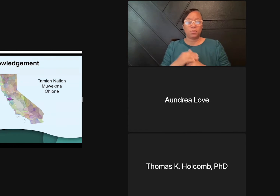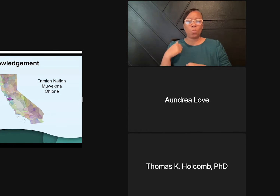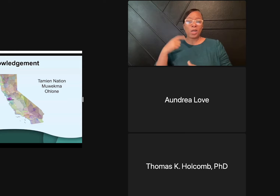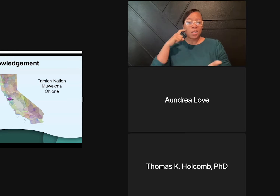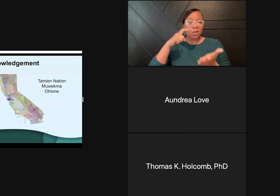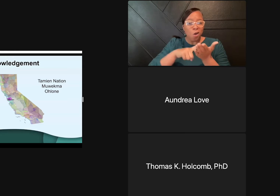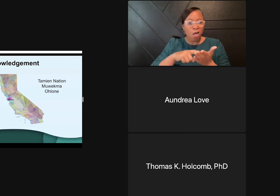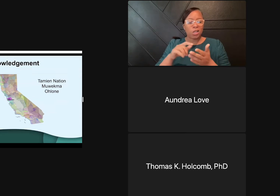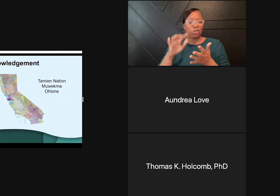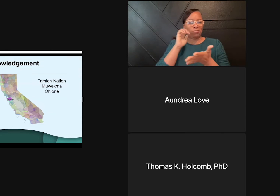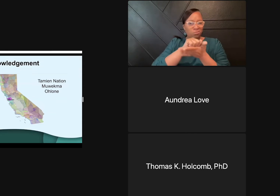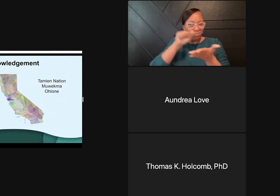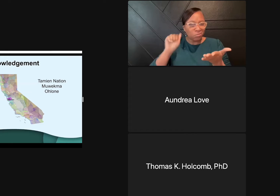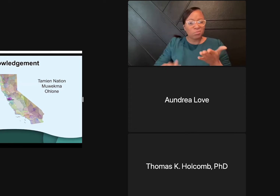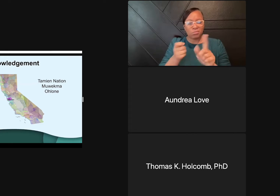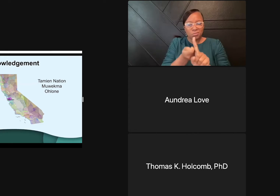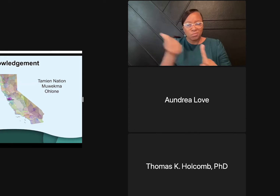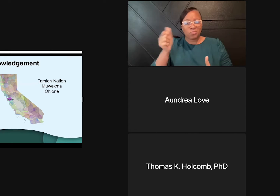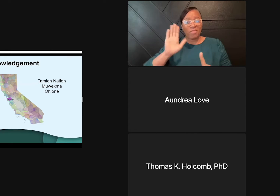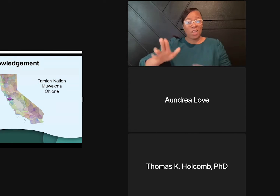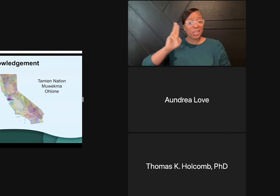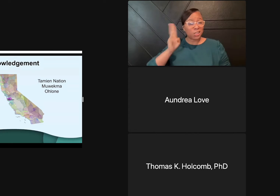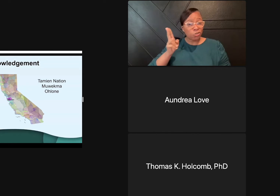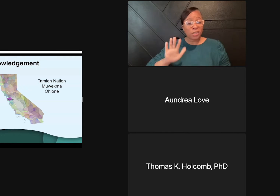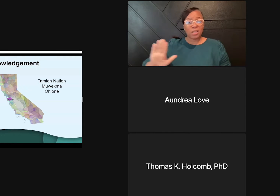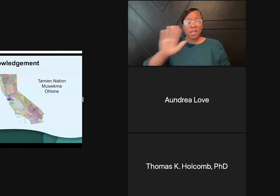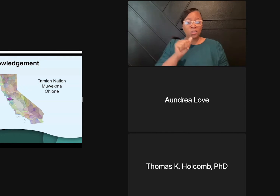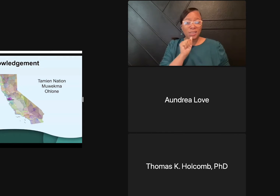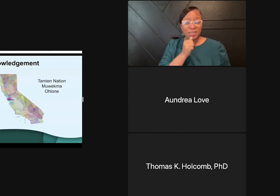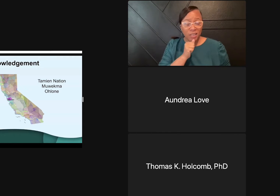removal of Indigenous communities.